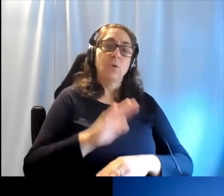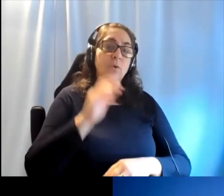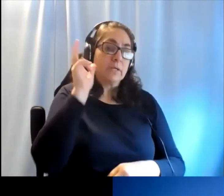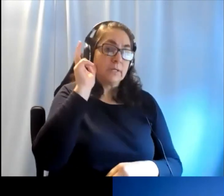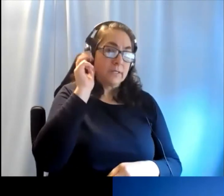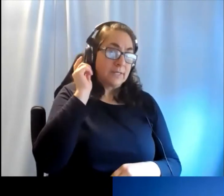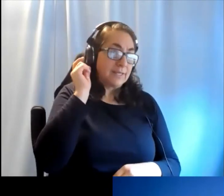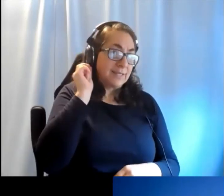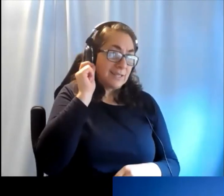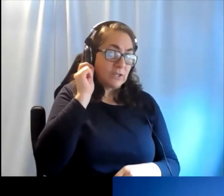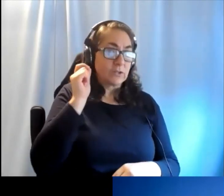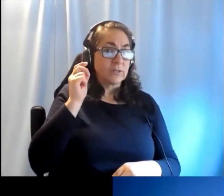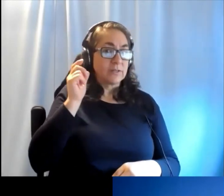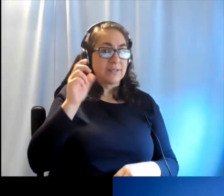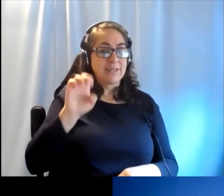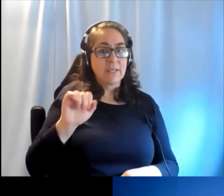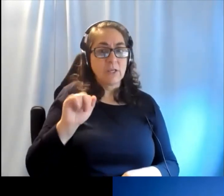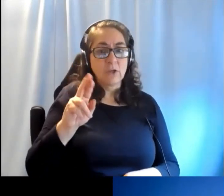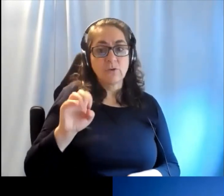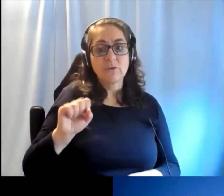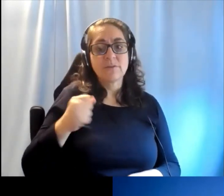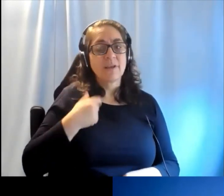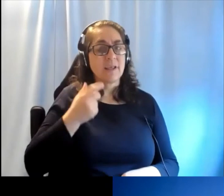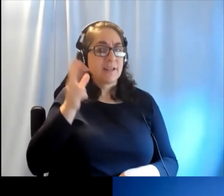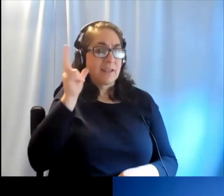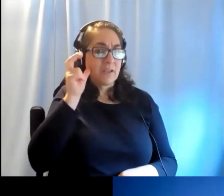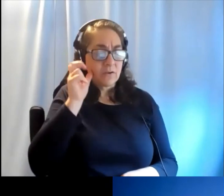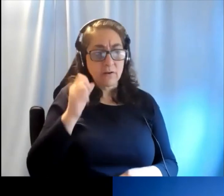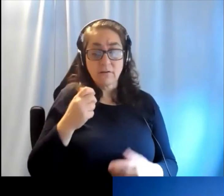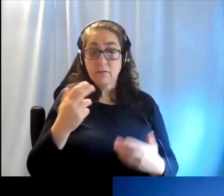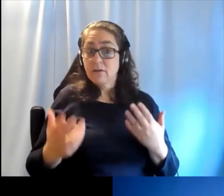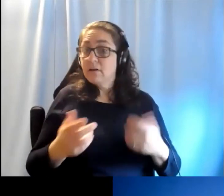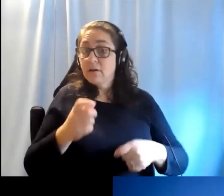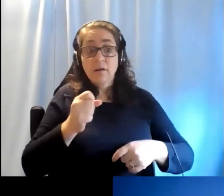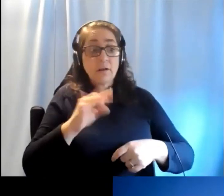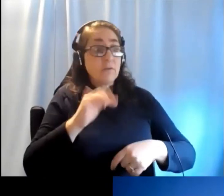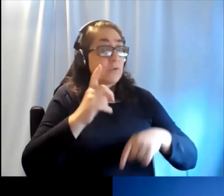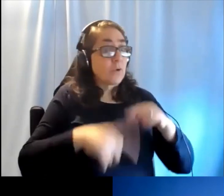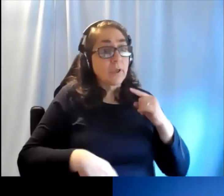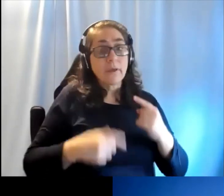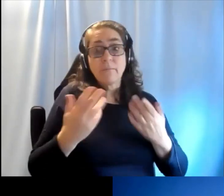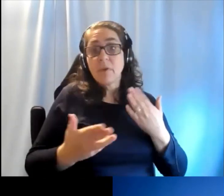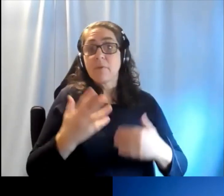When you can't turn it down, for example if are you in a noisy sports arena or in a bar